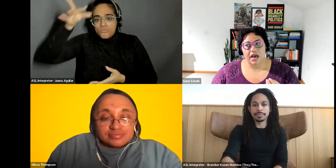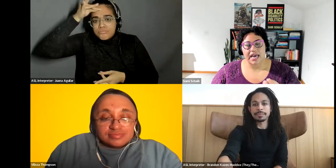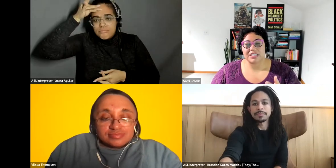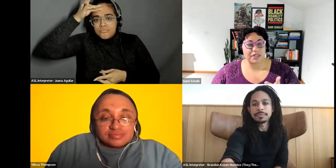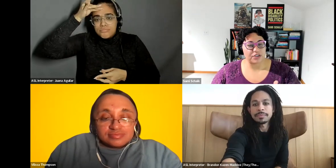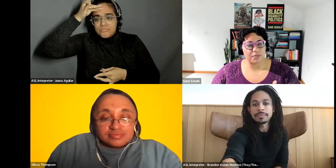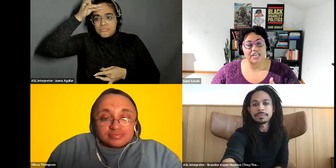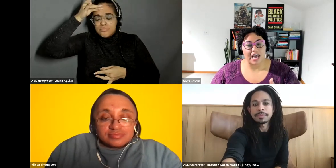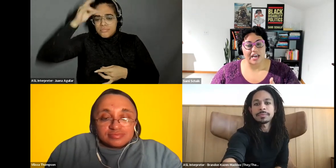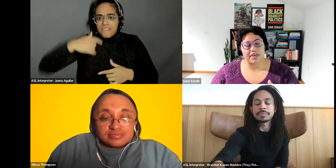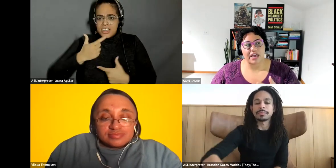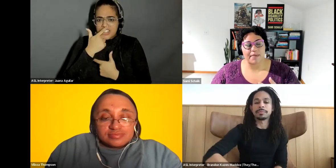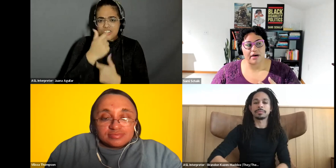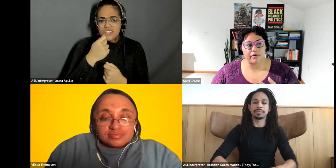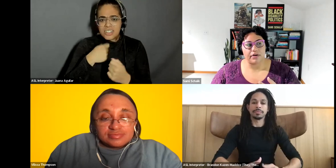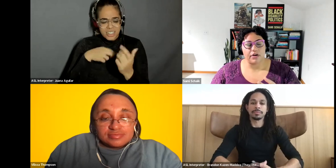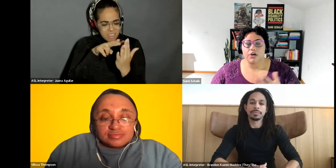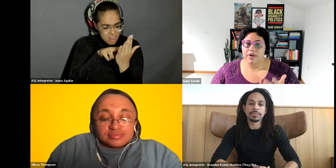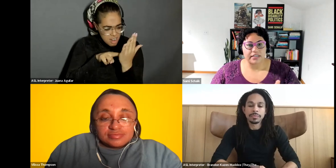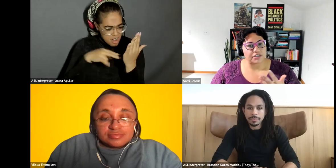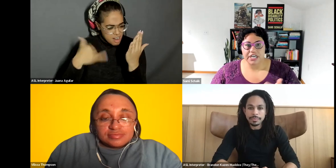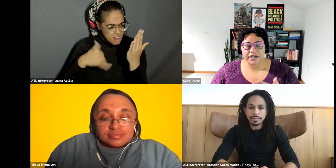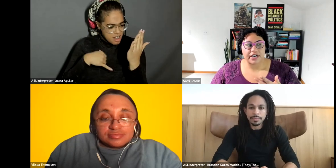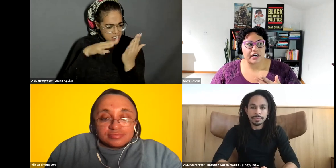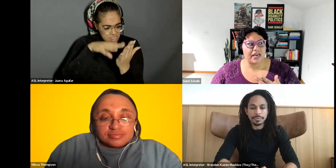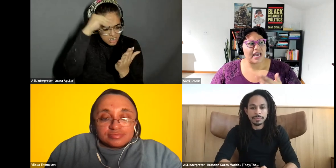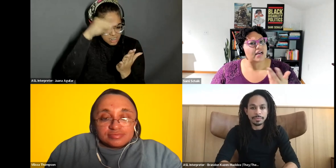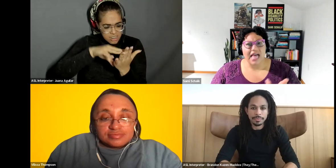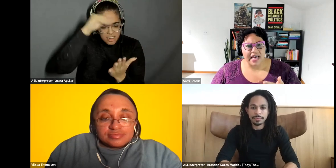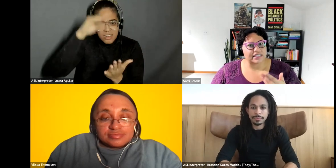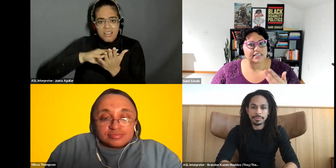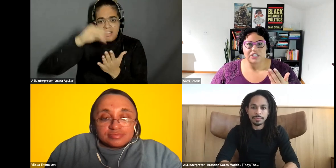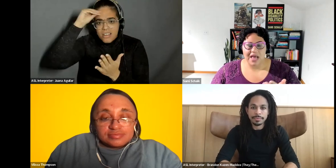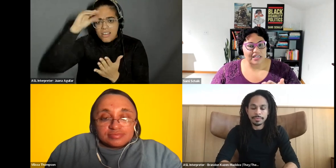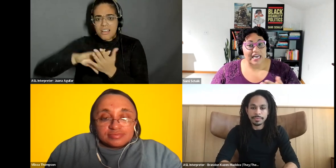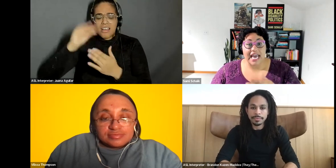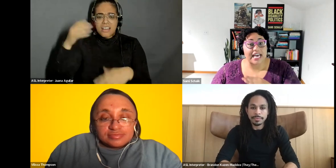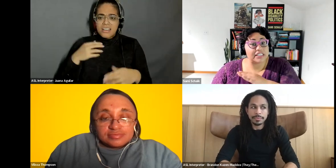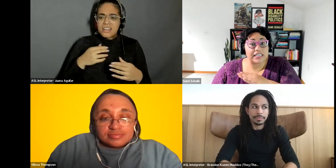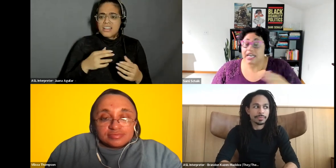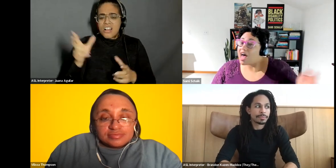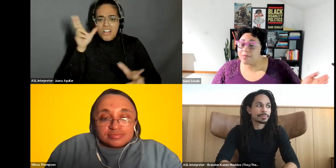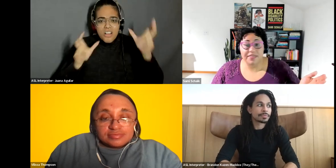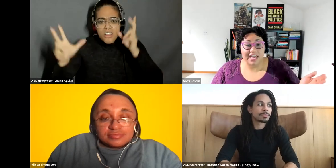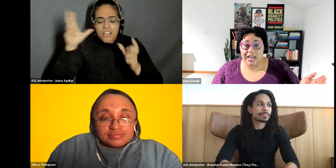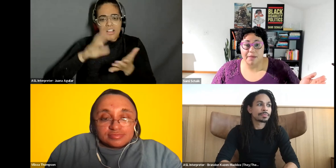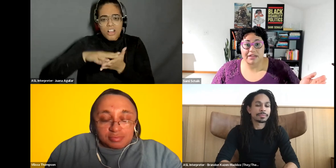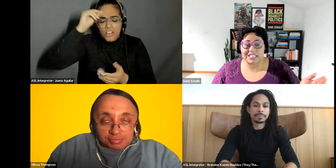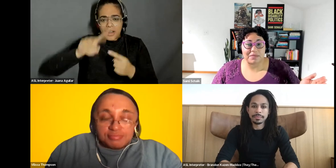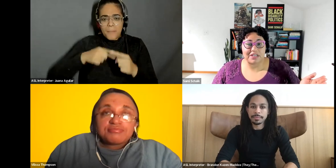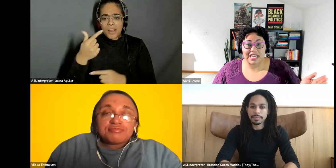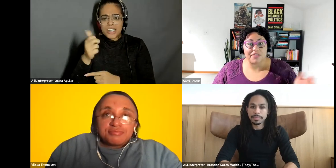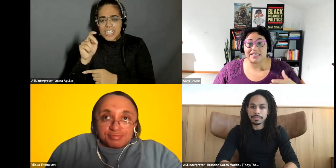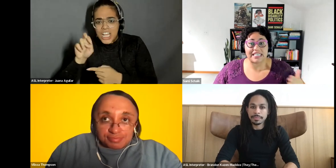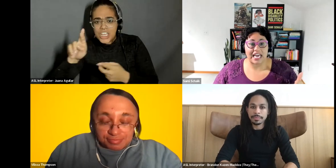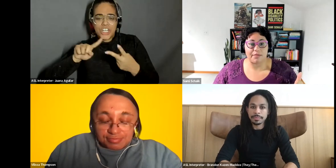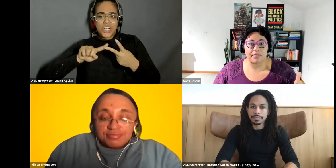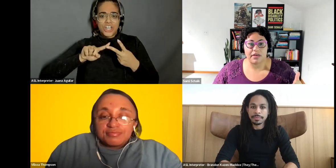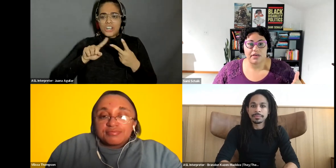Sami Schalk: I had spent so much time thinking about race and gender and class and sexuality, and I had just not been thinking about disability with the same